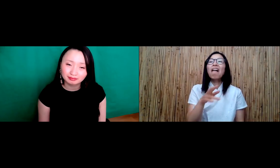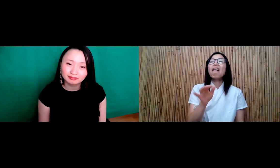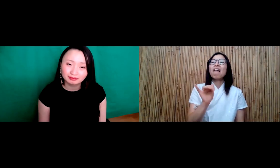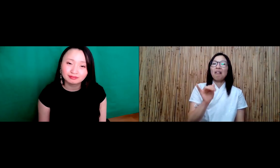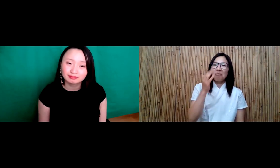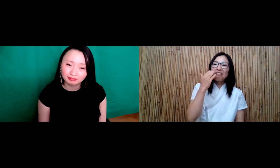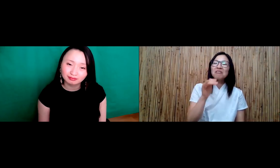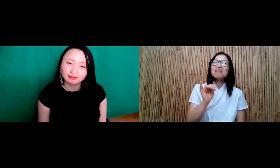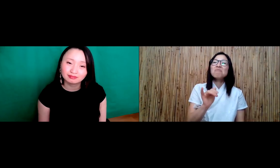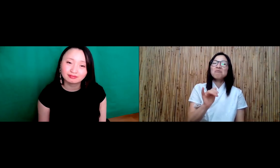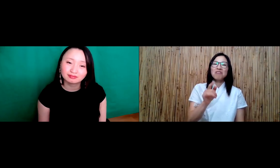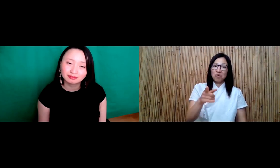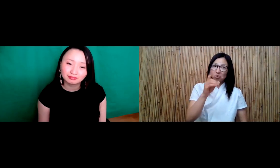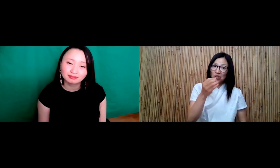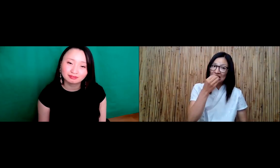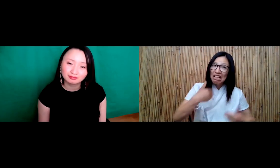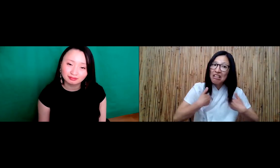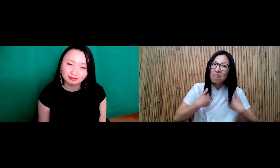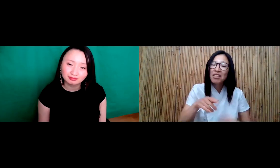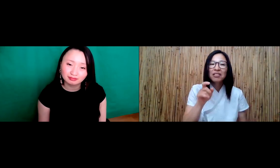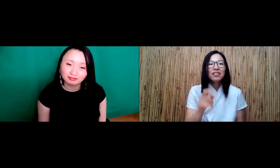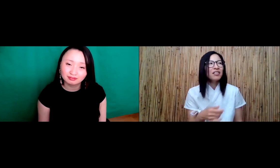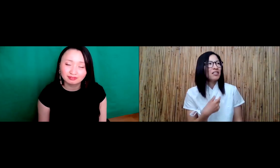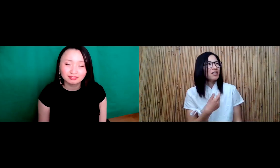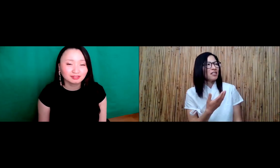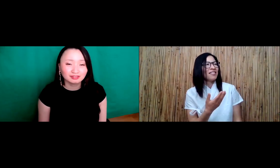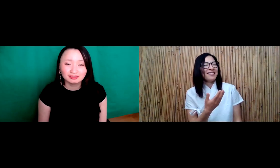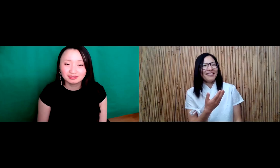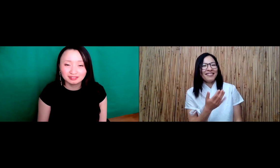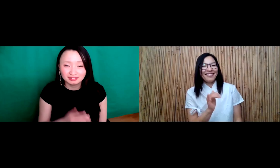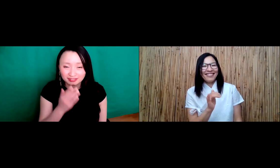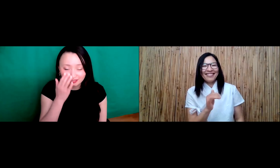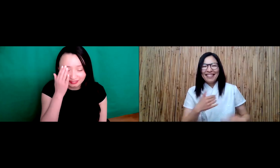And you know, when I say I'm from Korea or South Korea, they'll say oh do you eat animals.